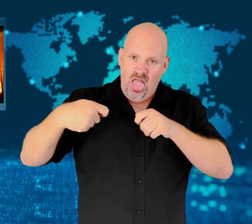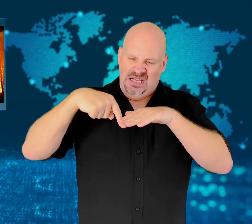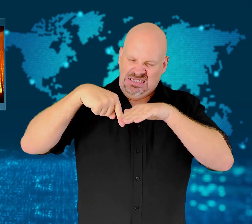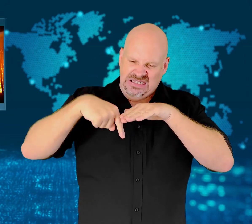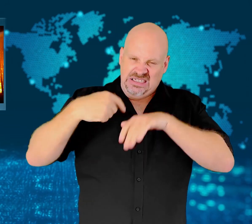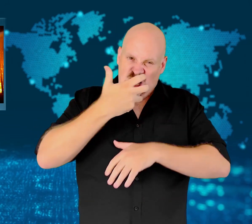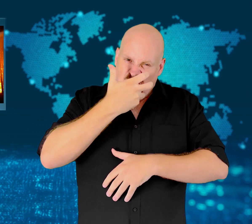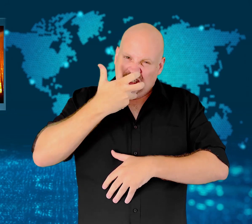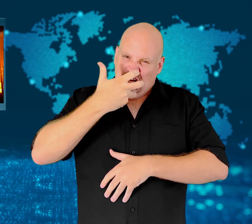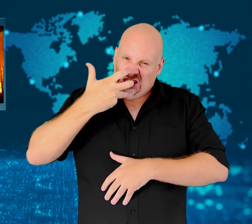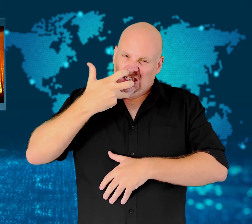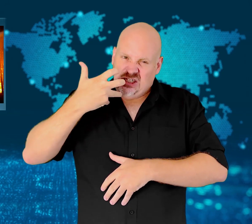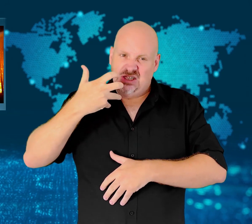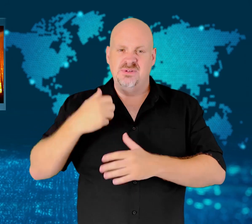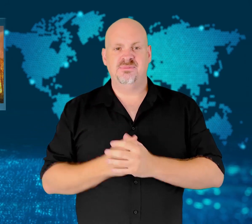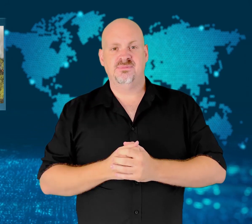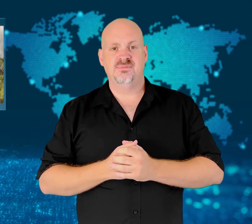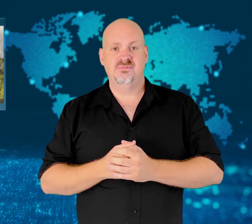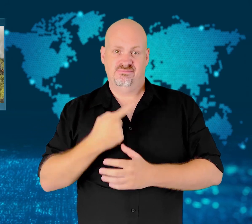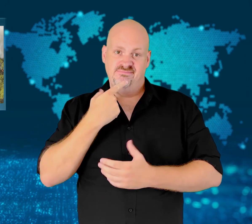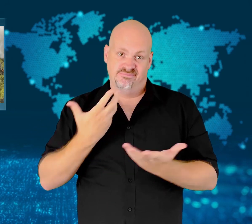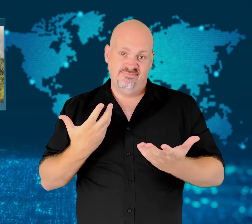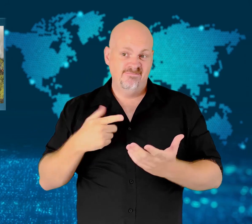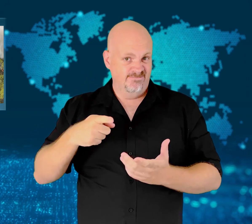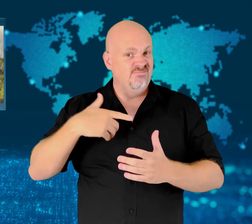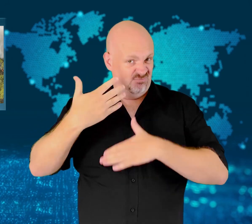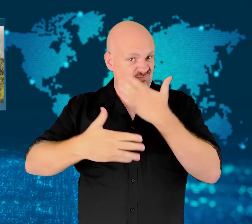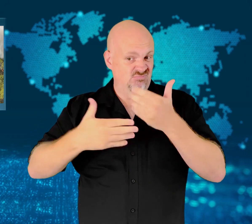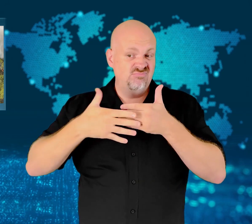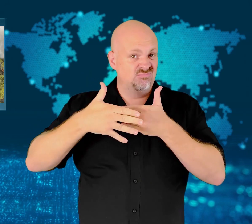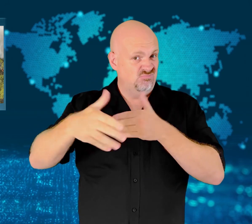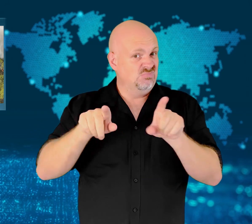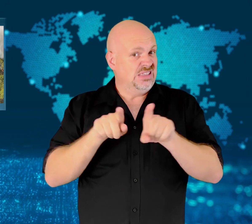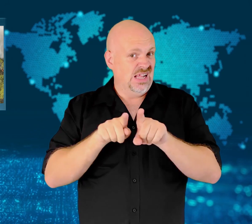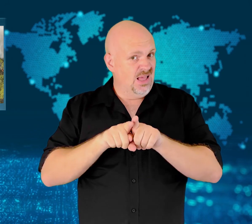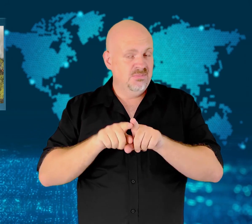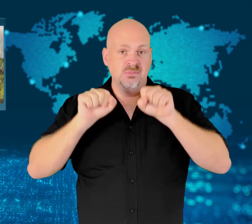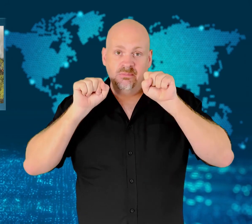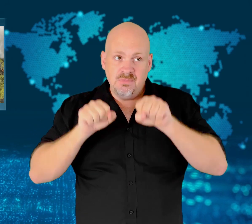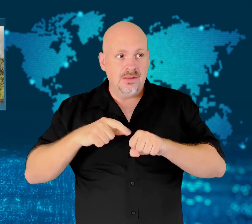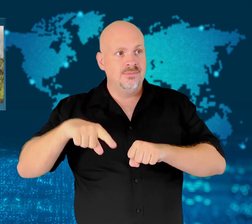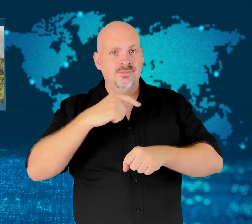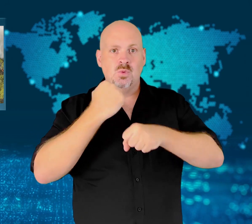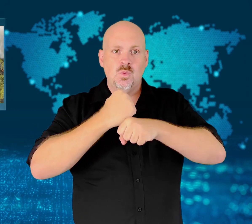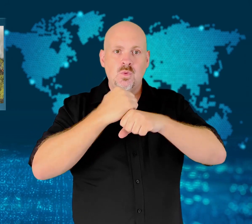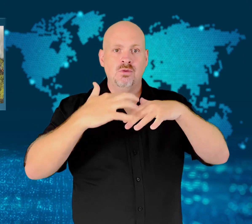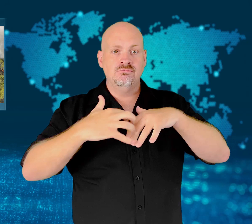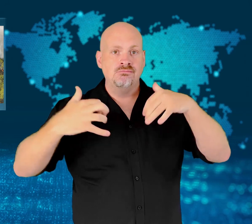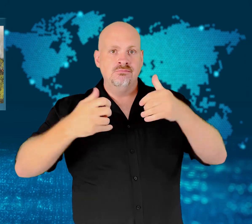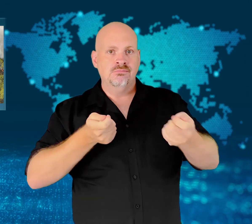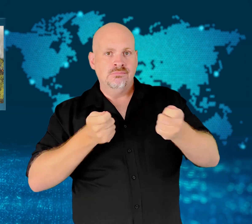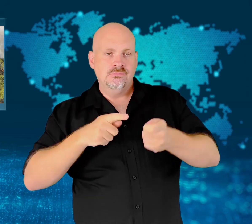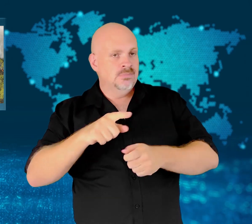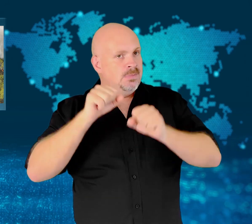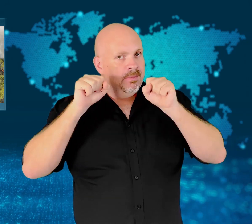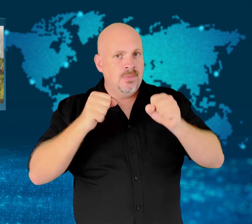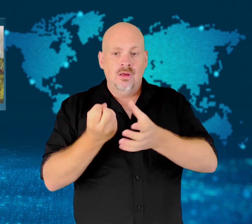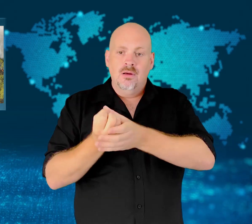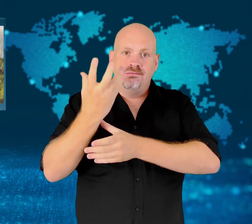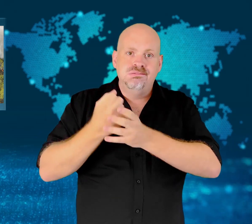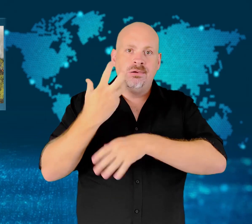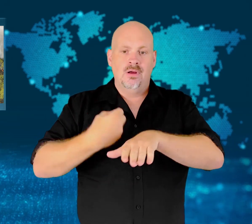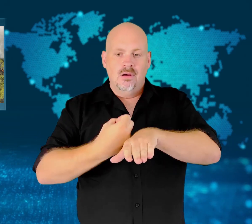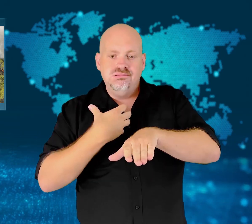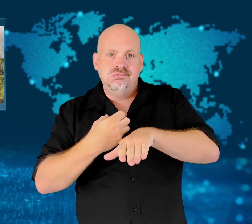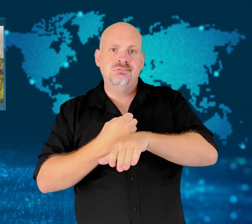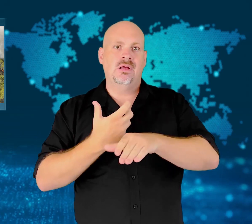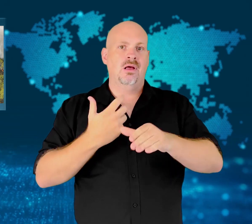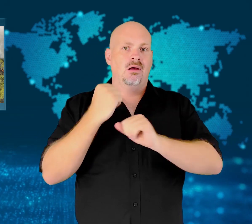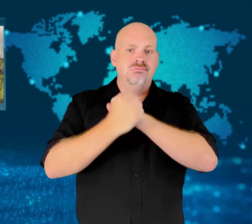France, Portugal, and the UK continue to forecast extreme temperatures of